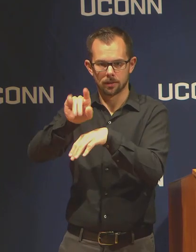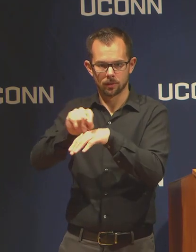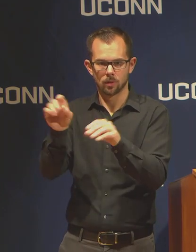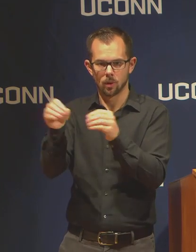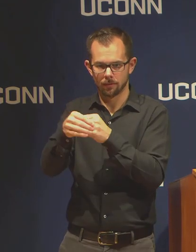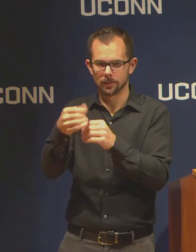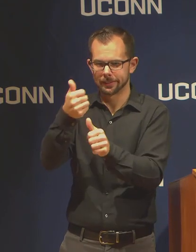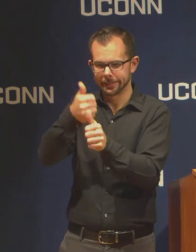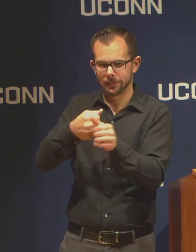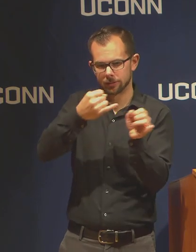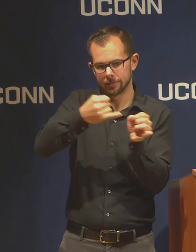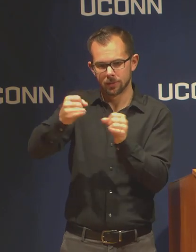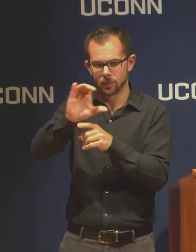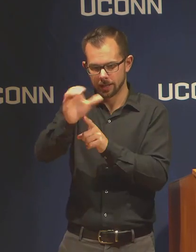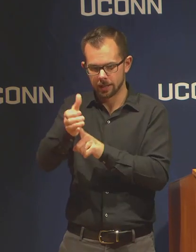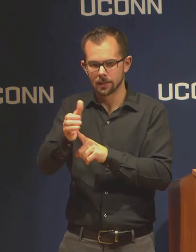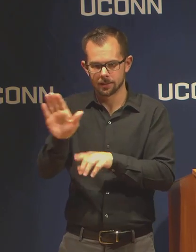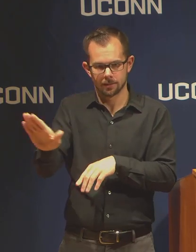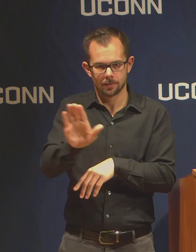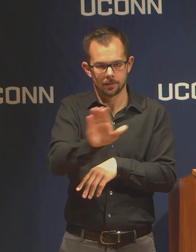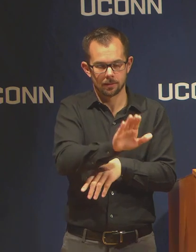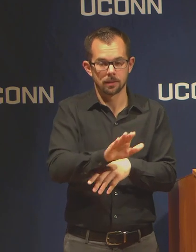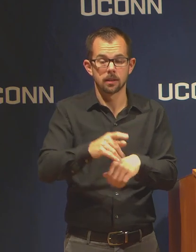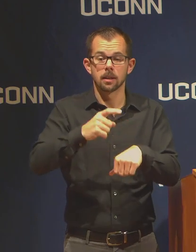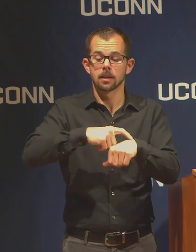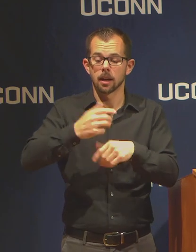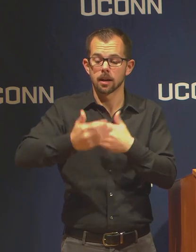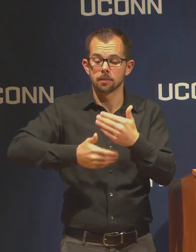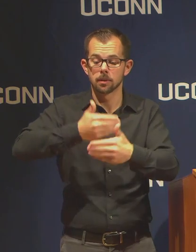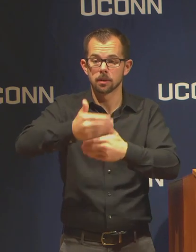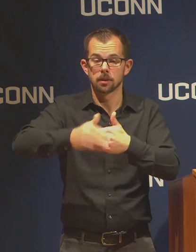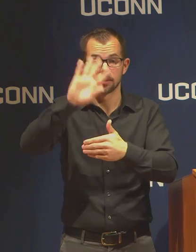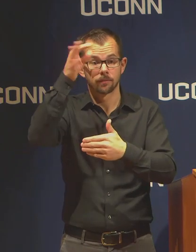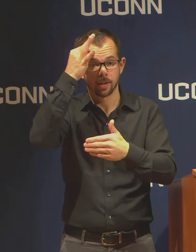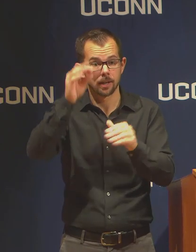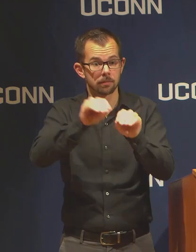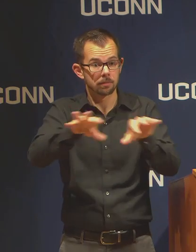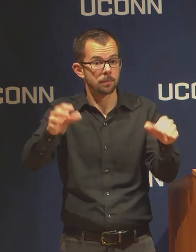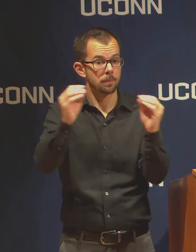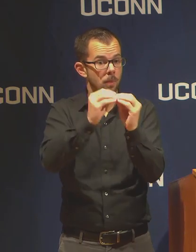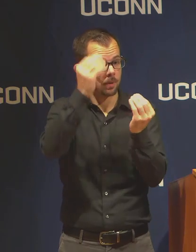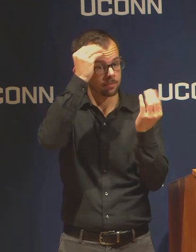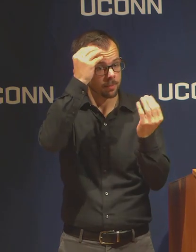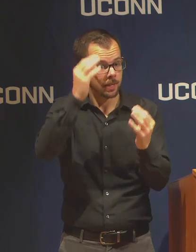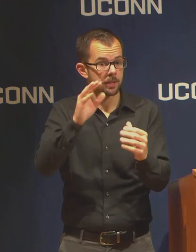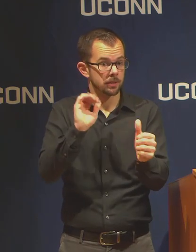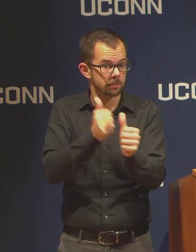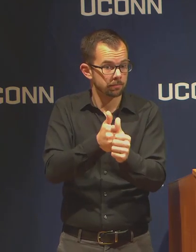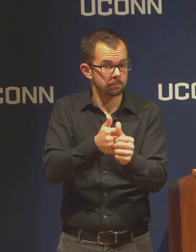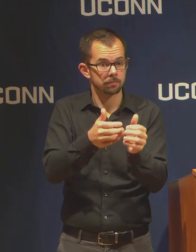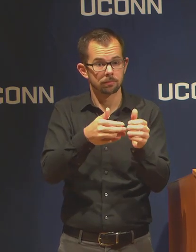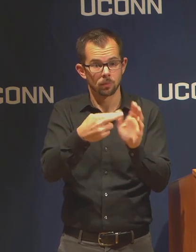As time goes by as the federal government releases more guidelines, the General Counsel's Office will release